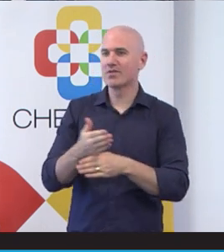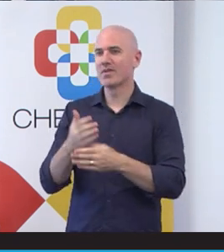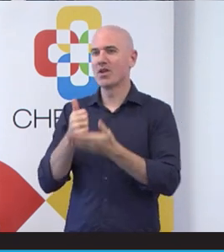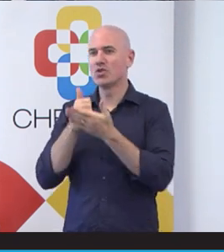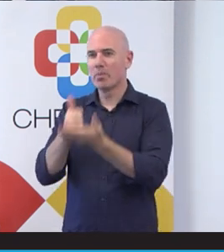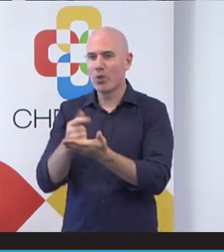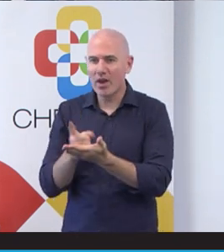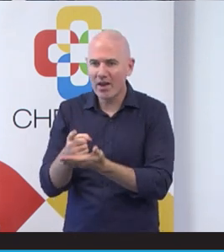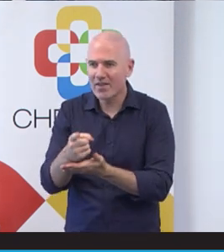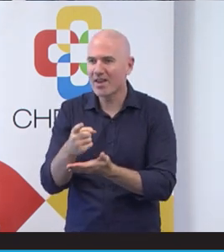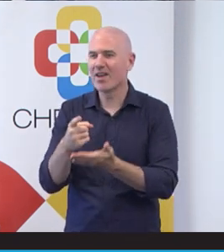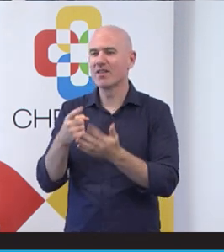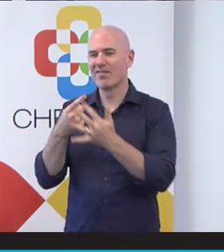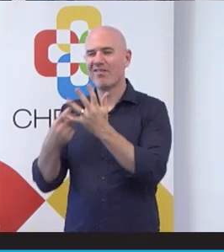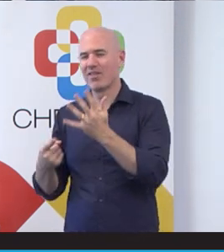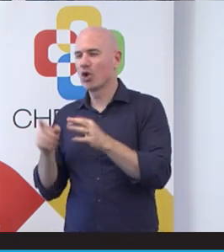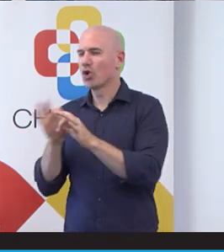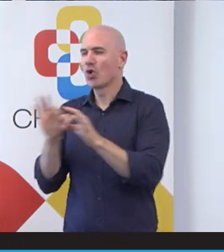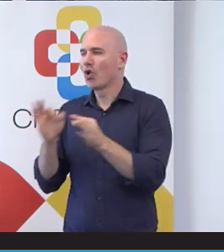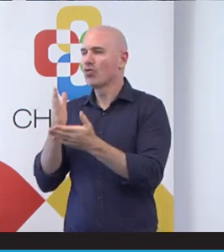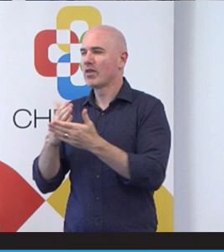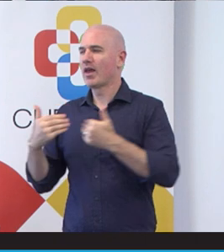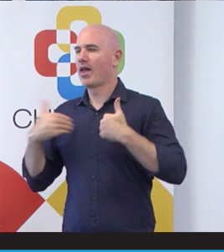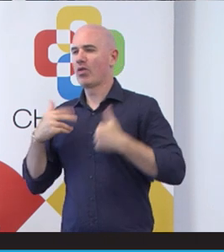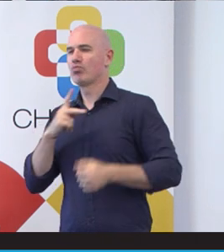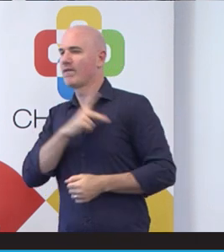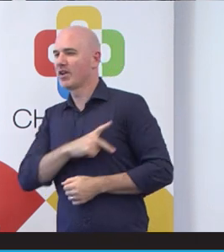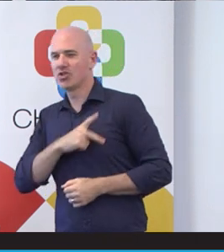not typically health professionals, but because of the interface with health,